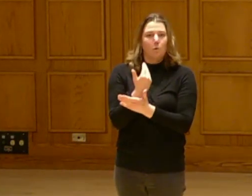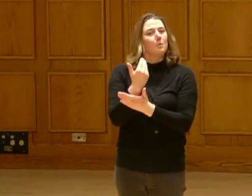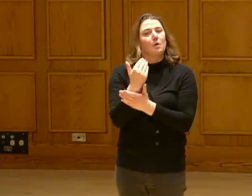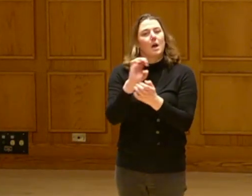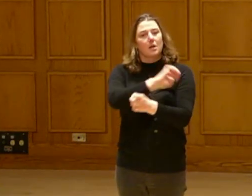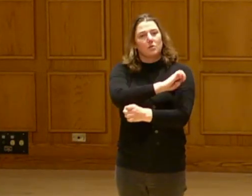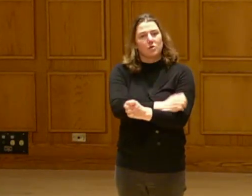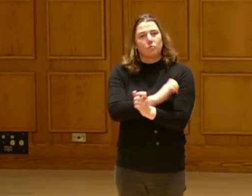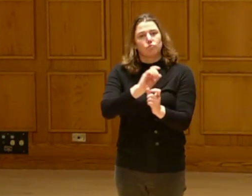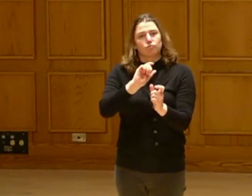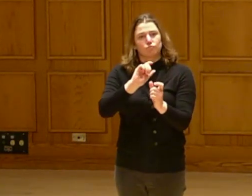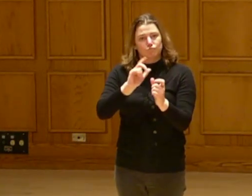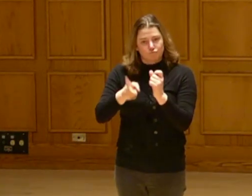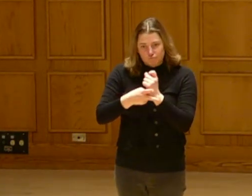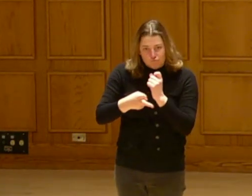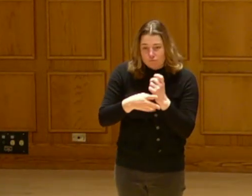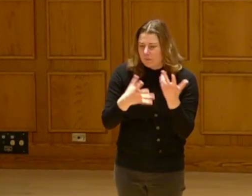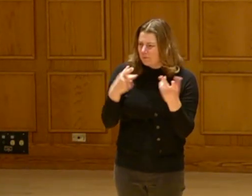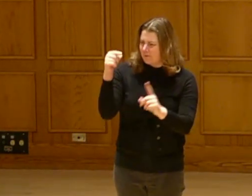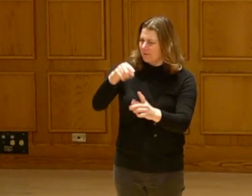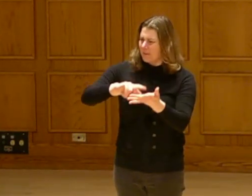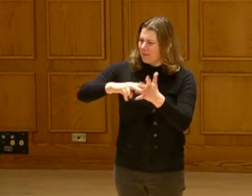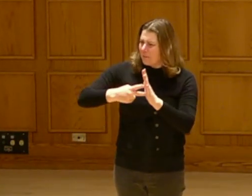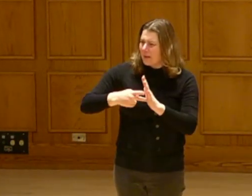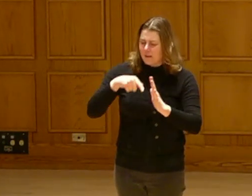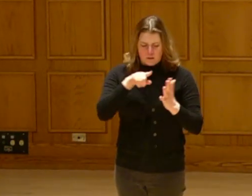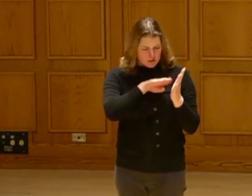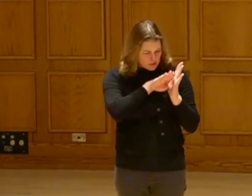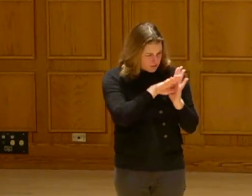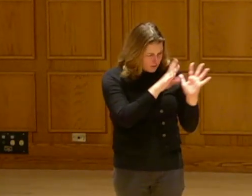What does all of this mean?